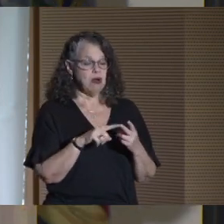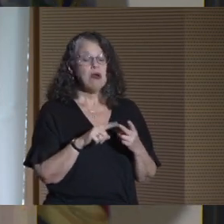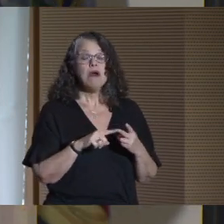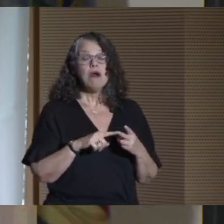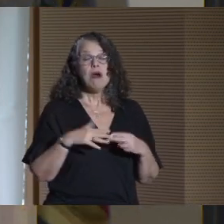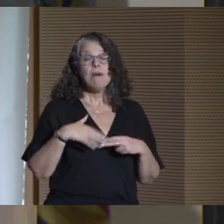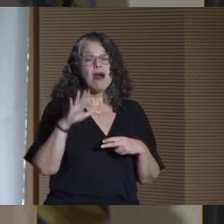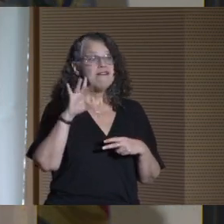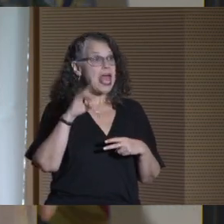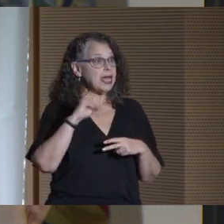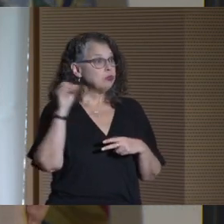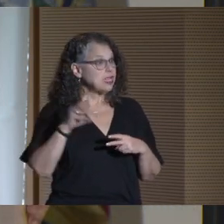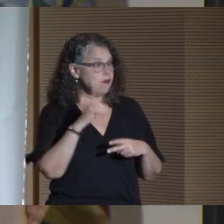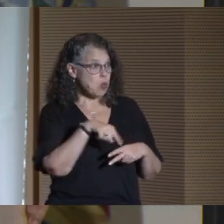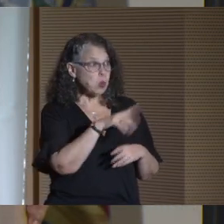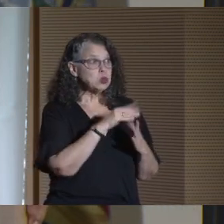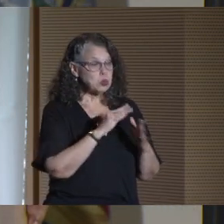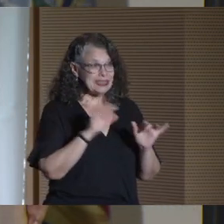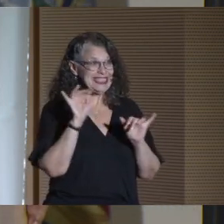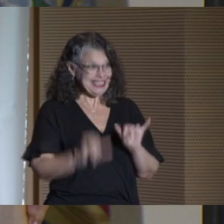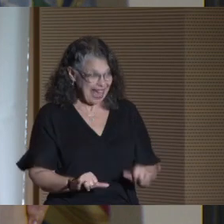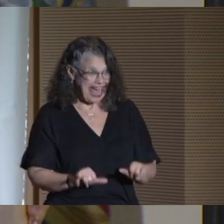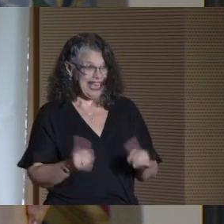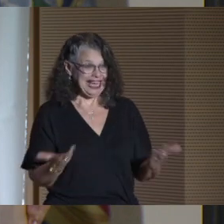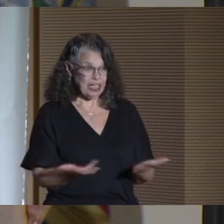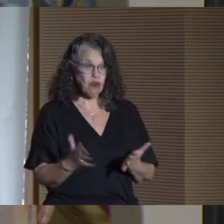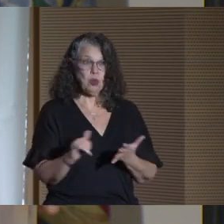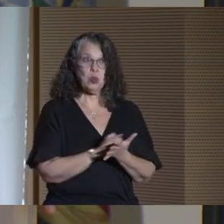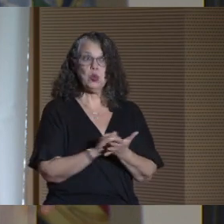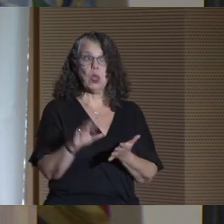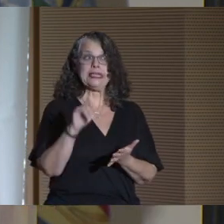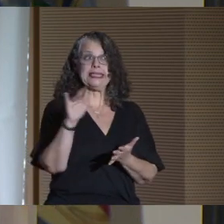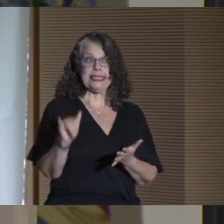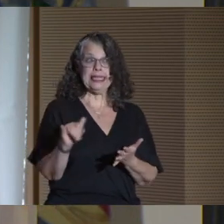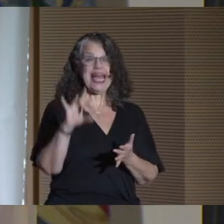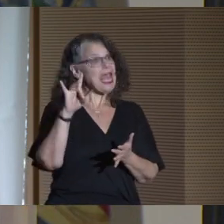stay right here in New York City. 80%, right?